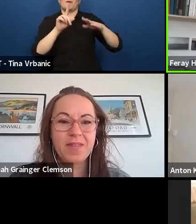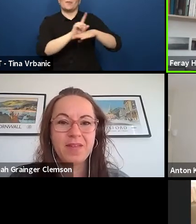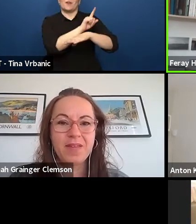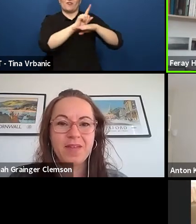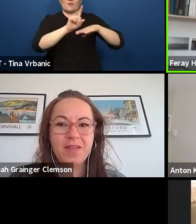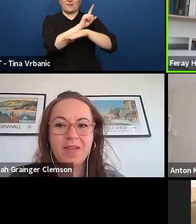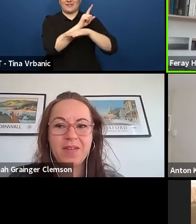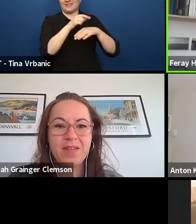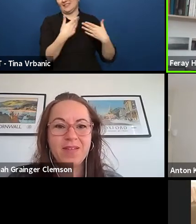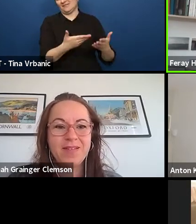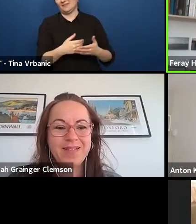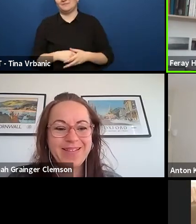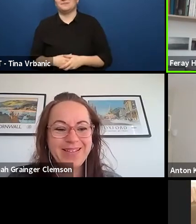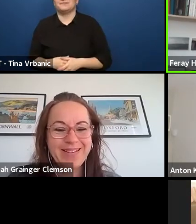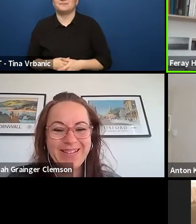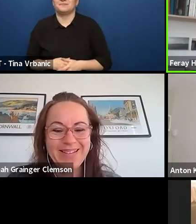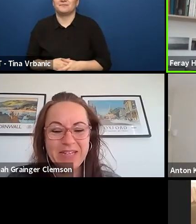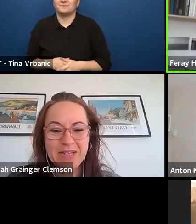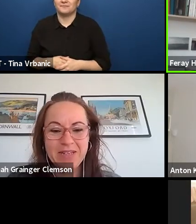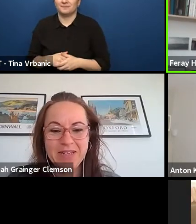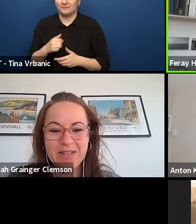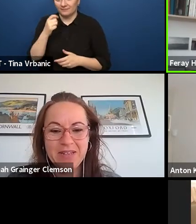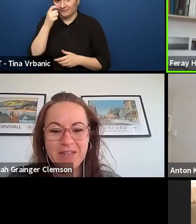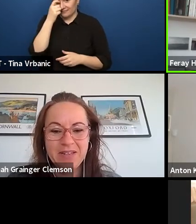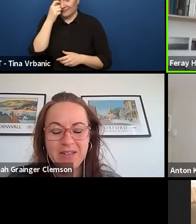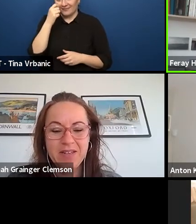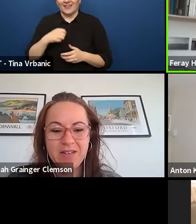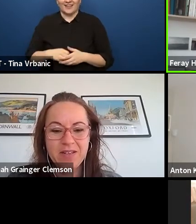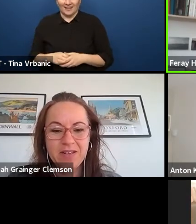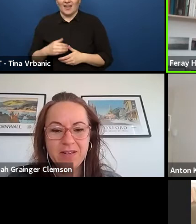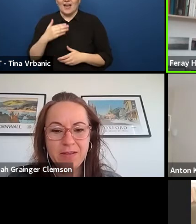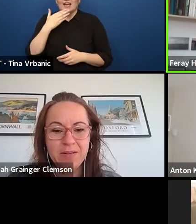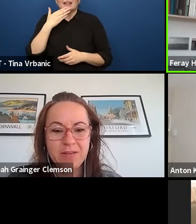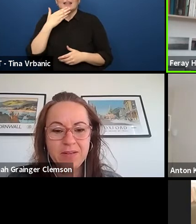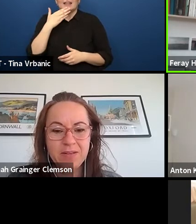I think we have, and we will and we need to come back to the question of access again,